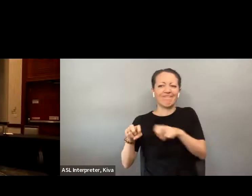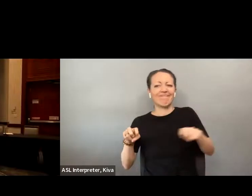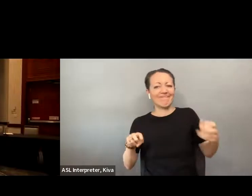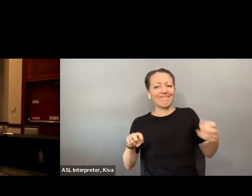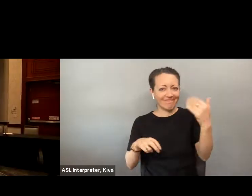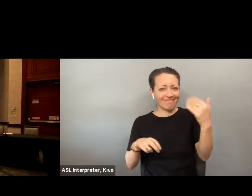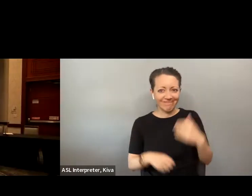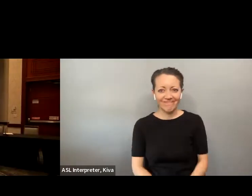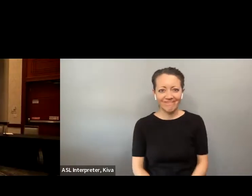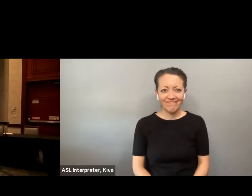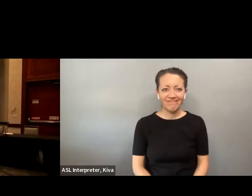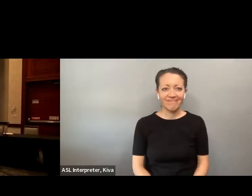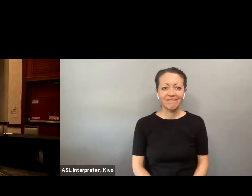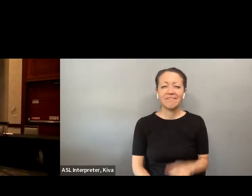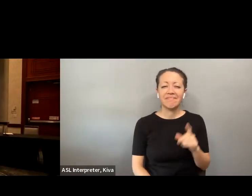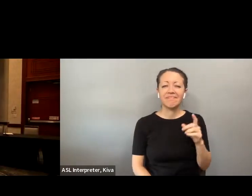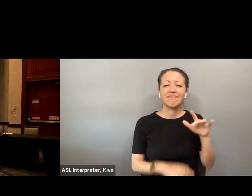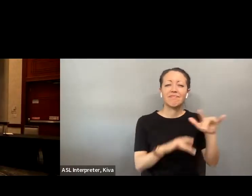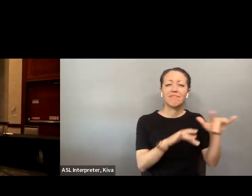. » I would like to ask the